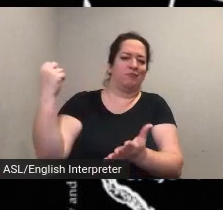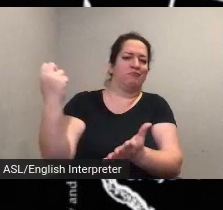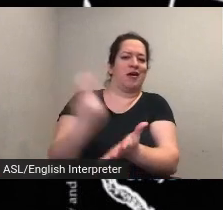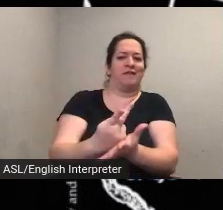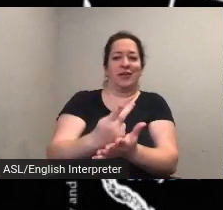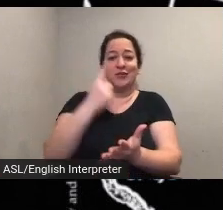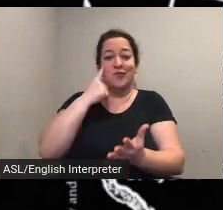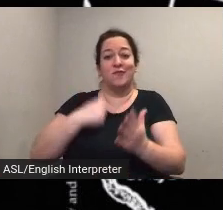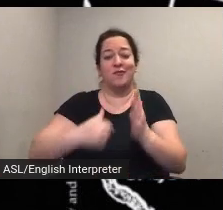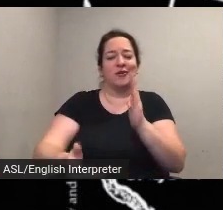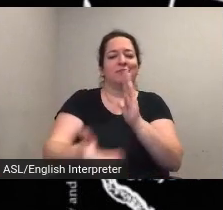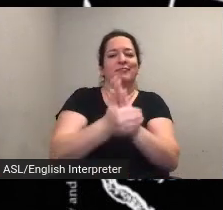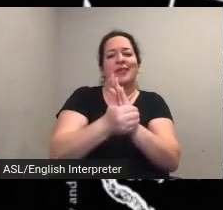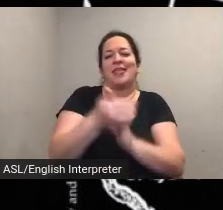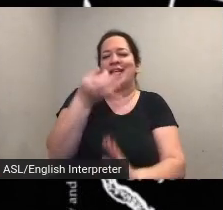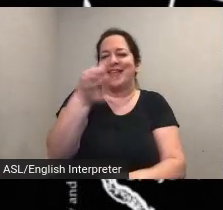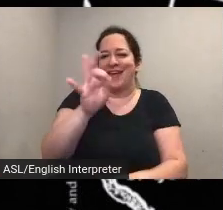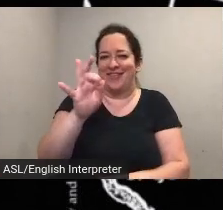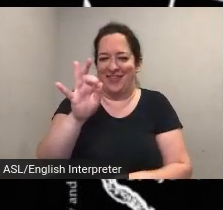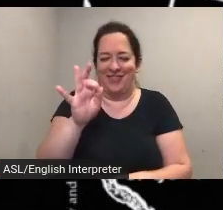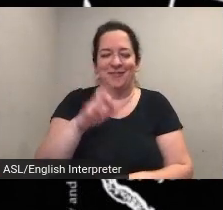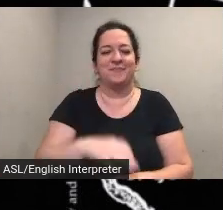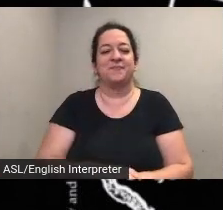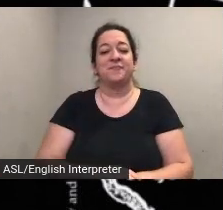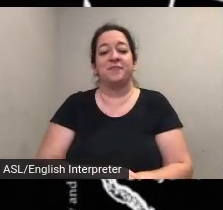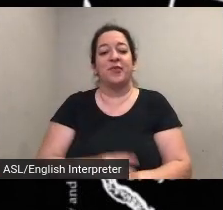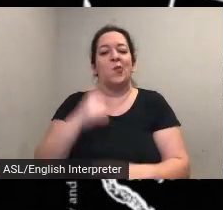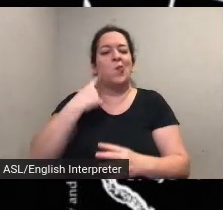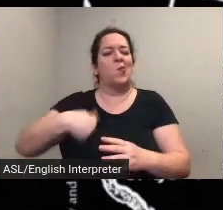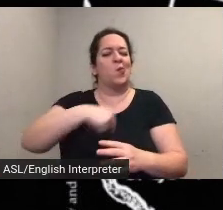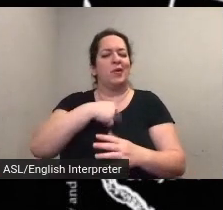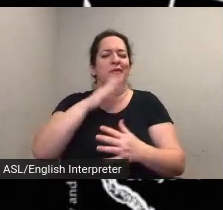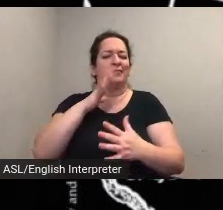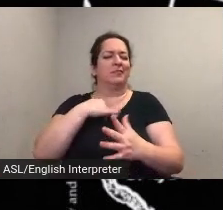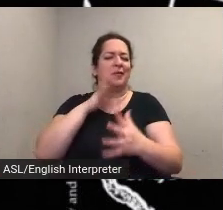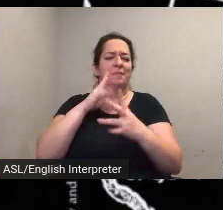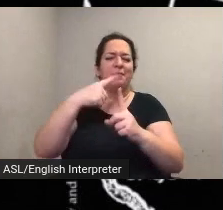impact this suffrage story mark will bring to the community again my